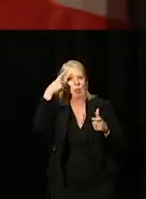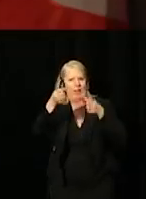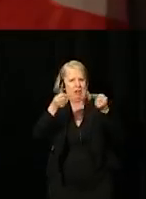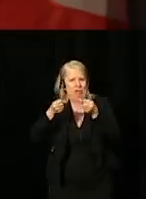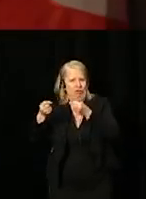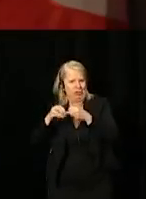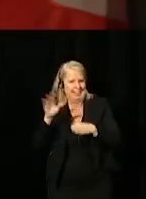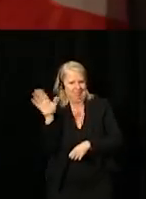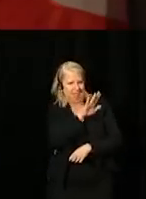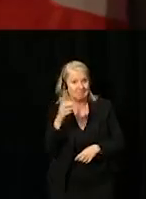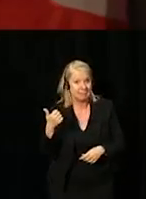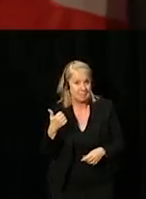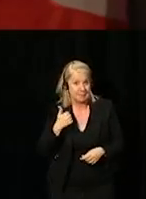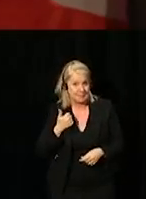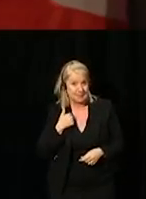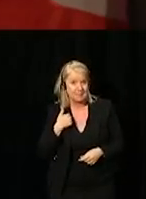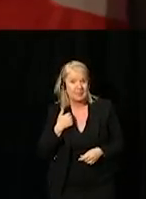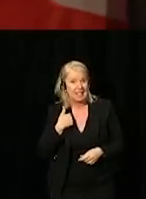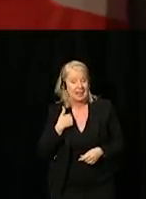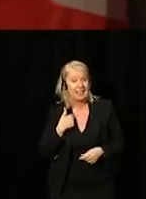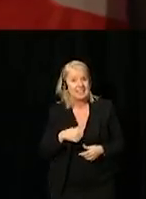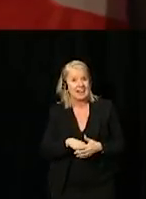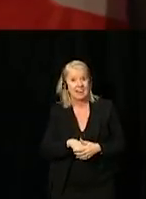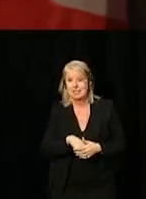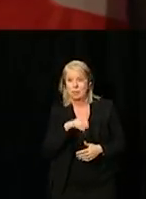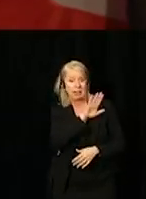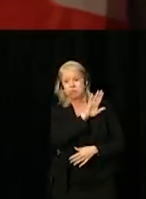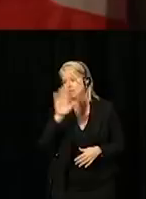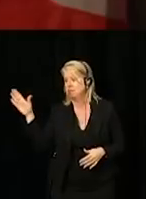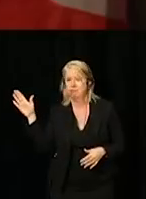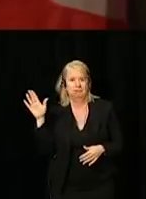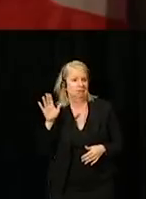and we're right across the country,